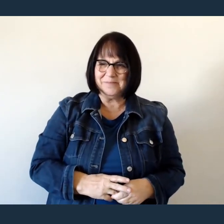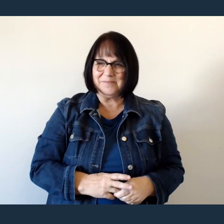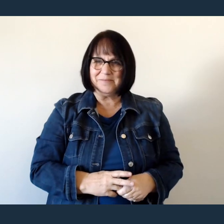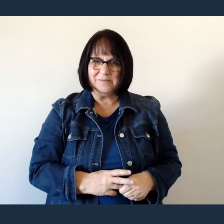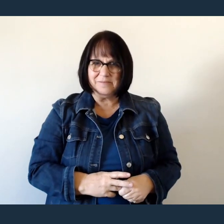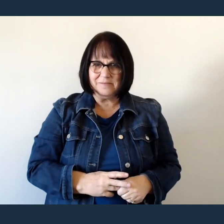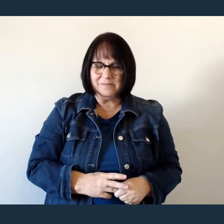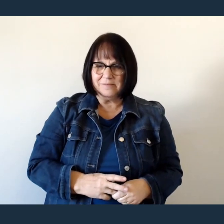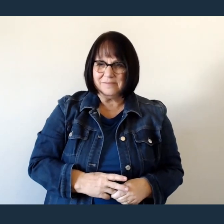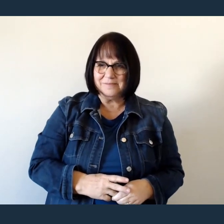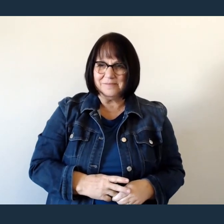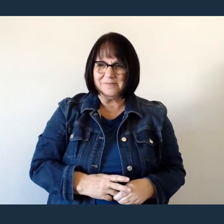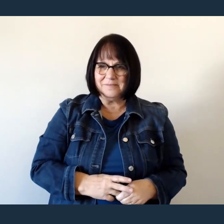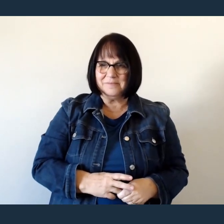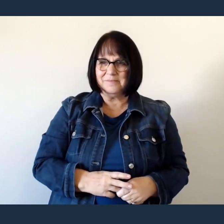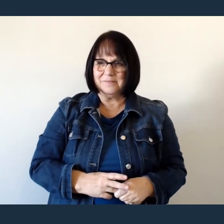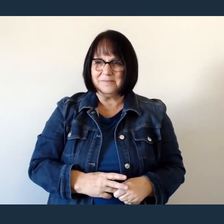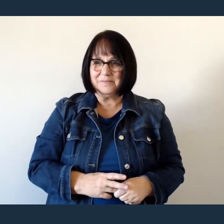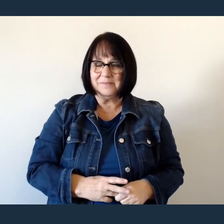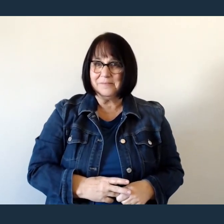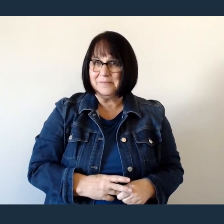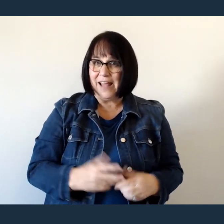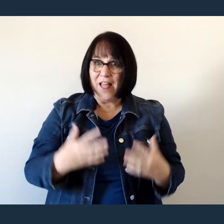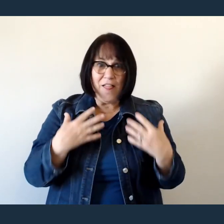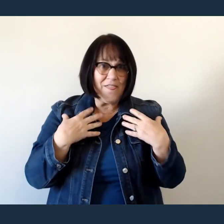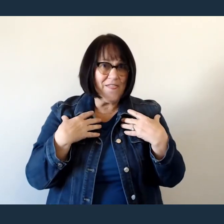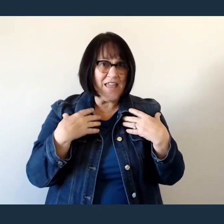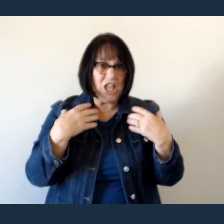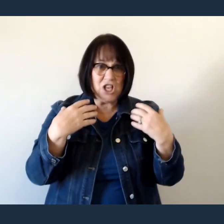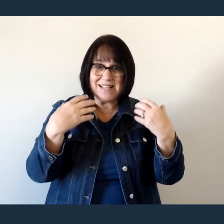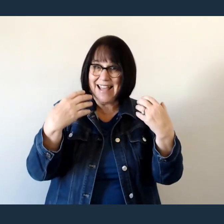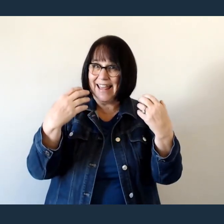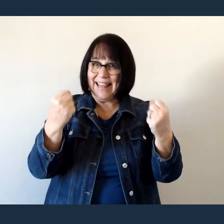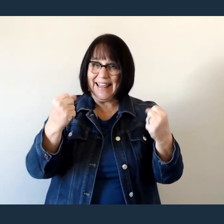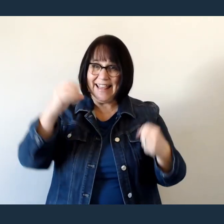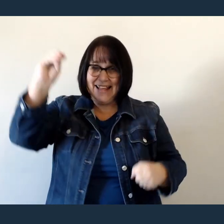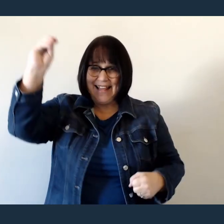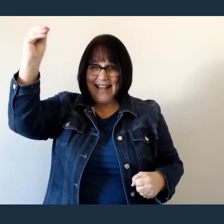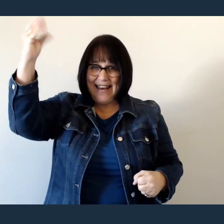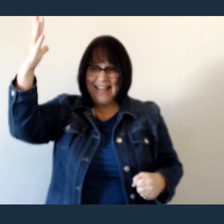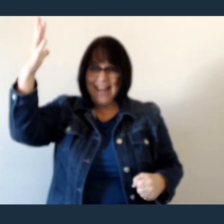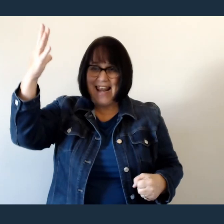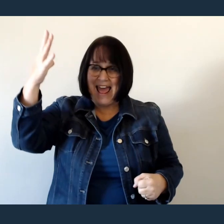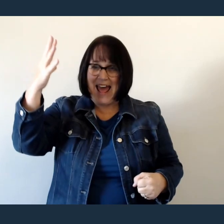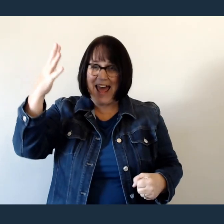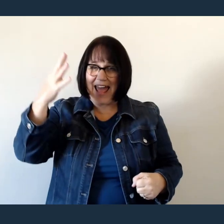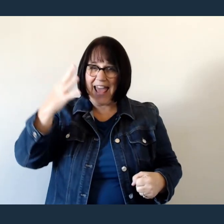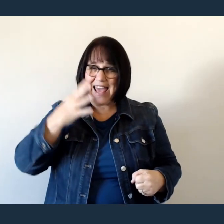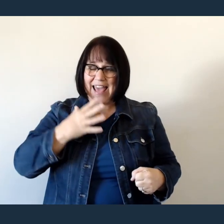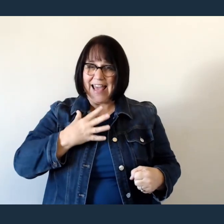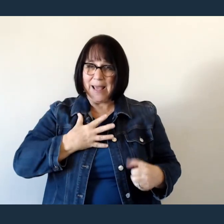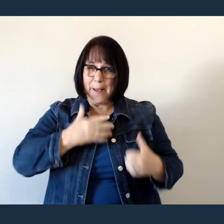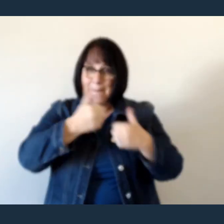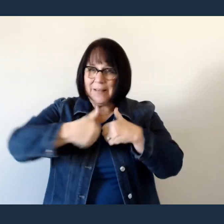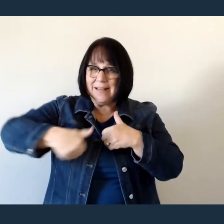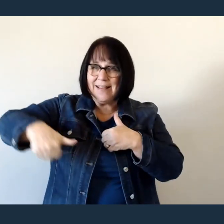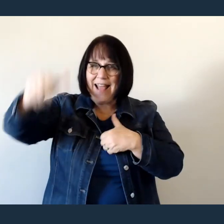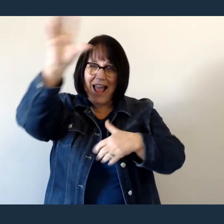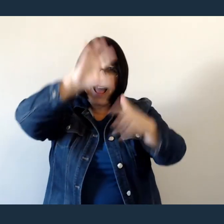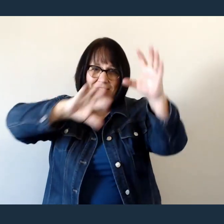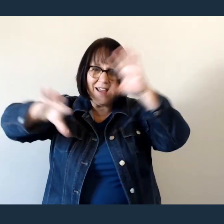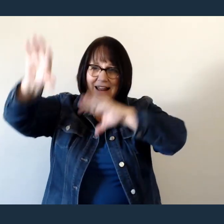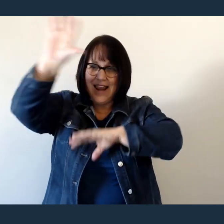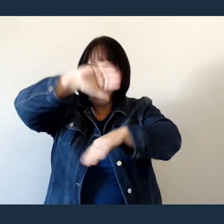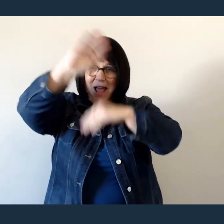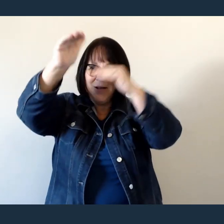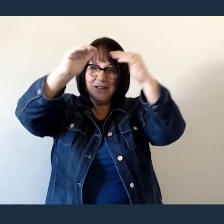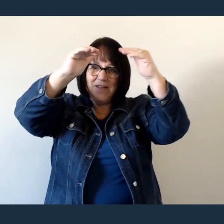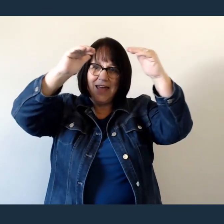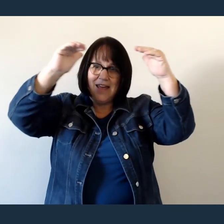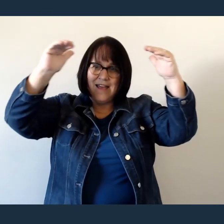There's a healing light Just beyond the clouds